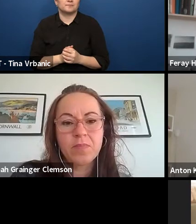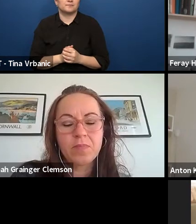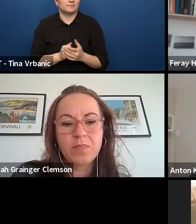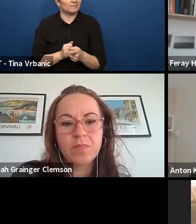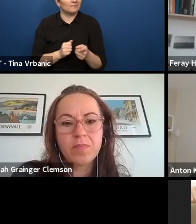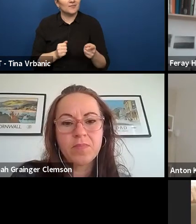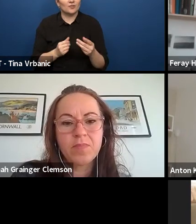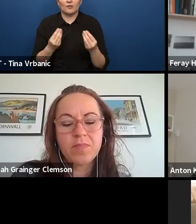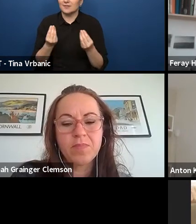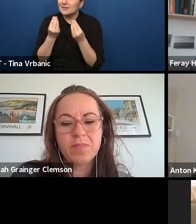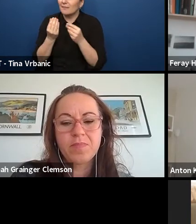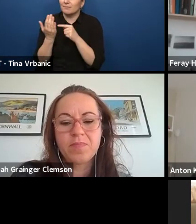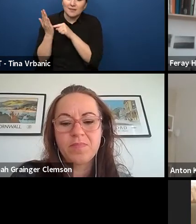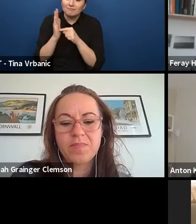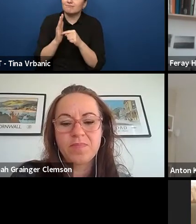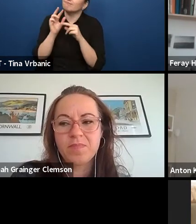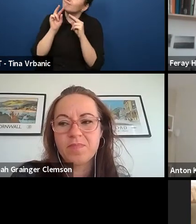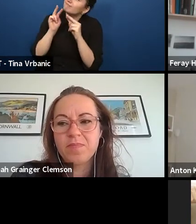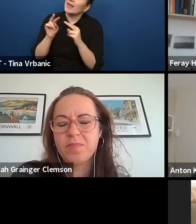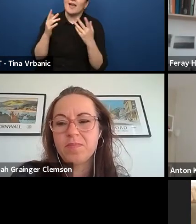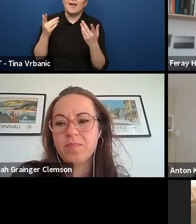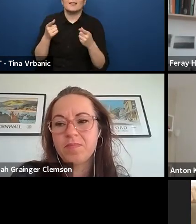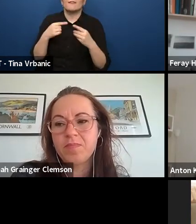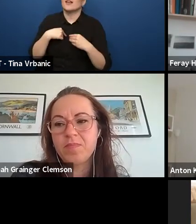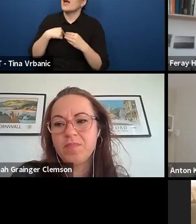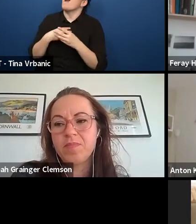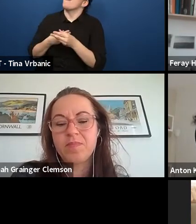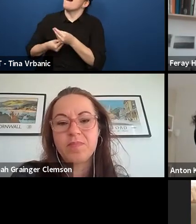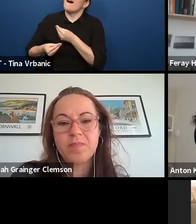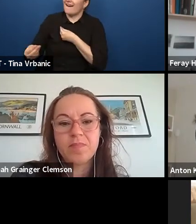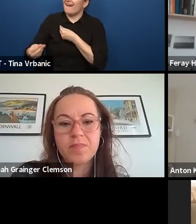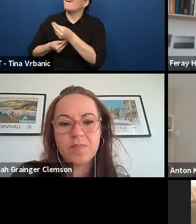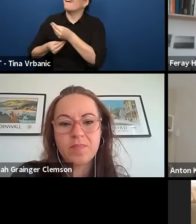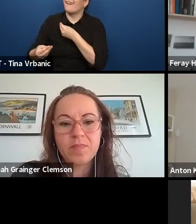Also when they have like a background, like Samar,